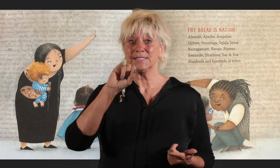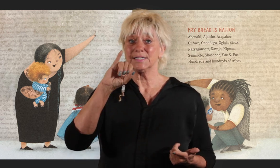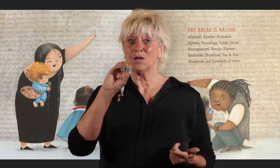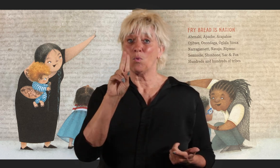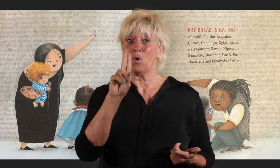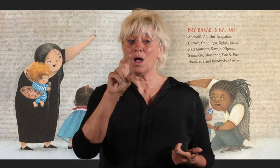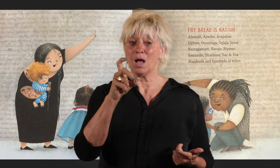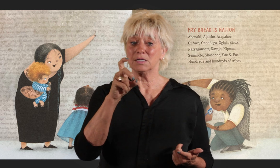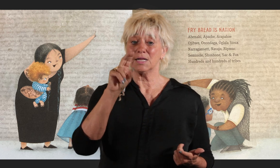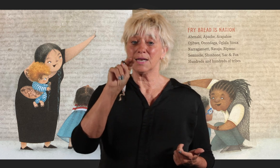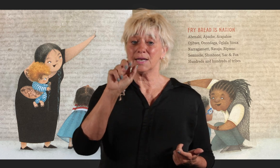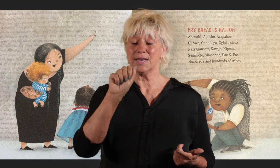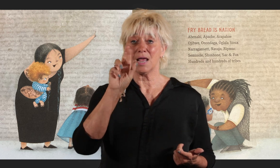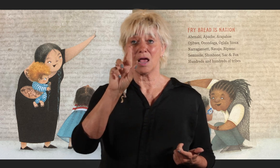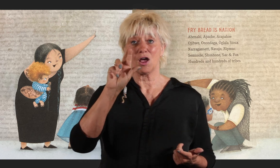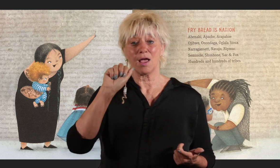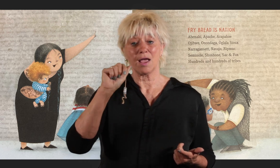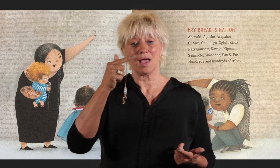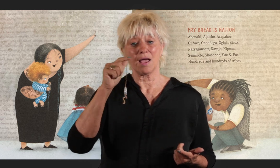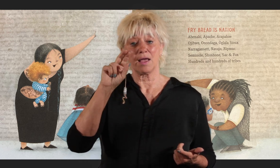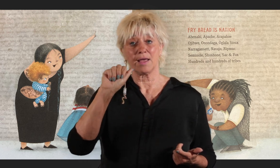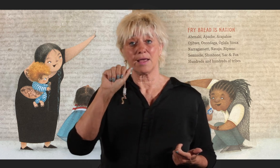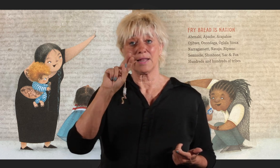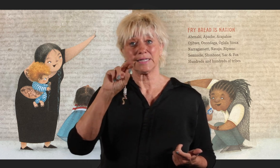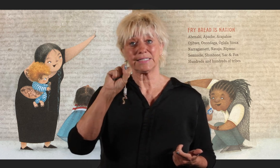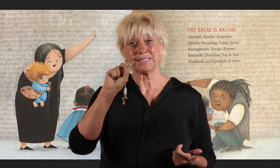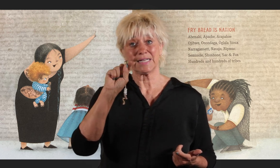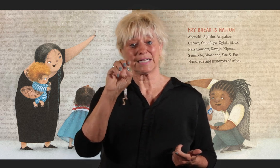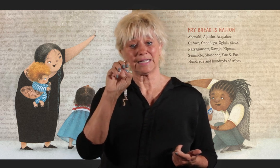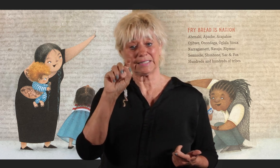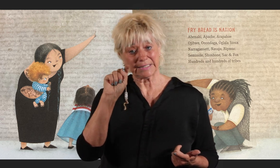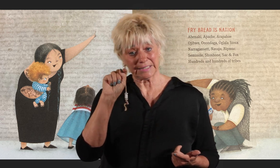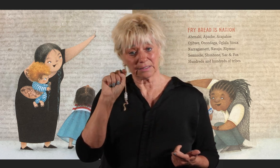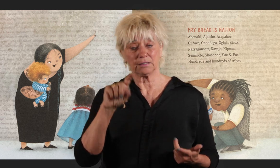Narranganasett,